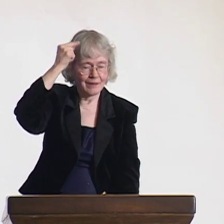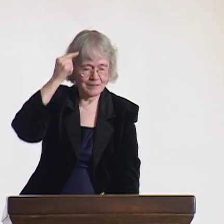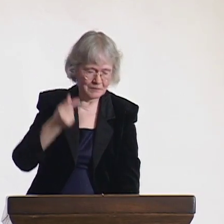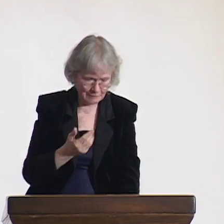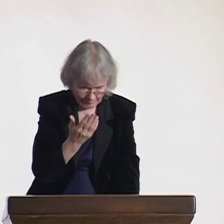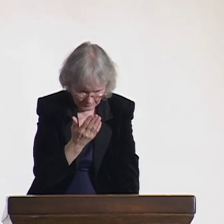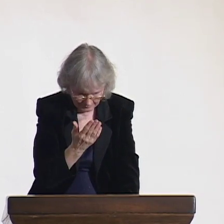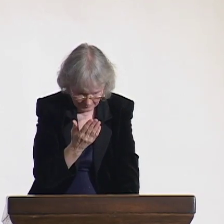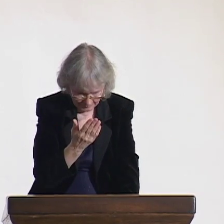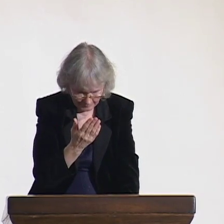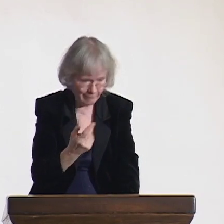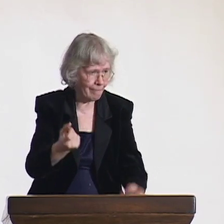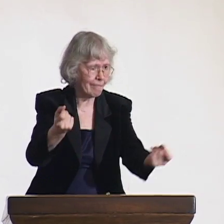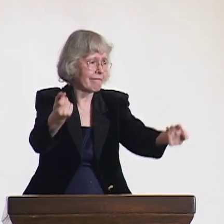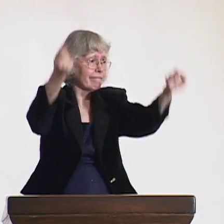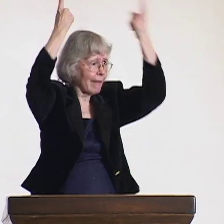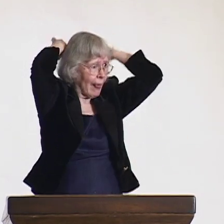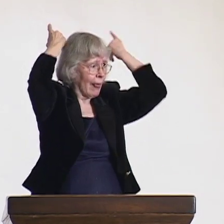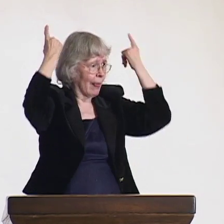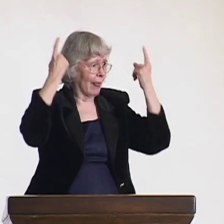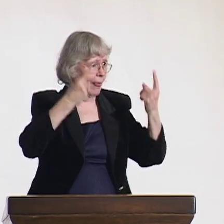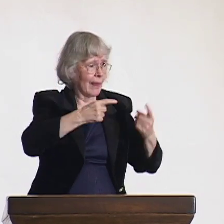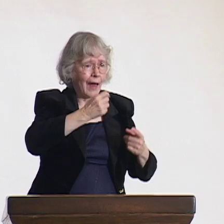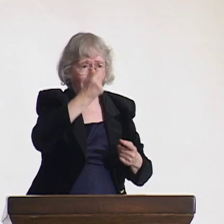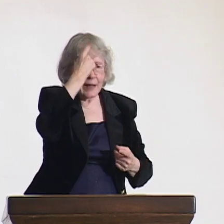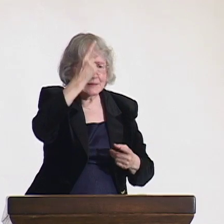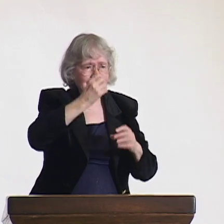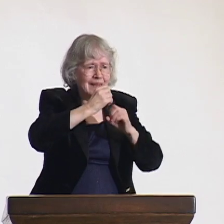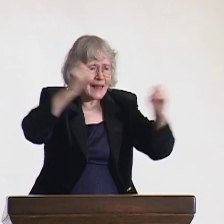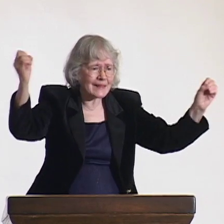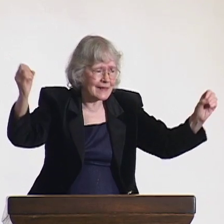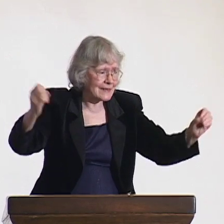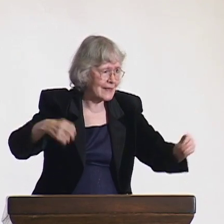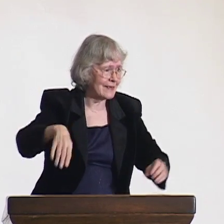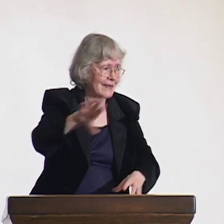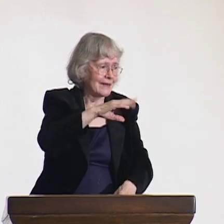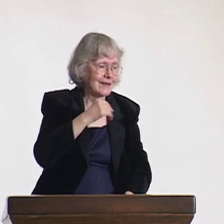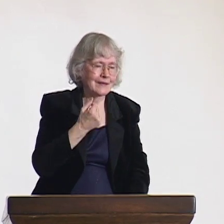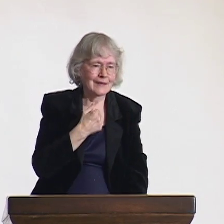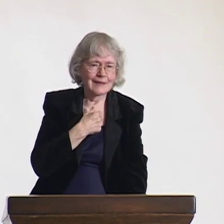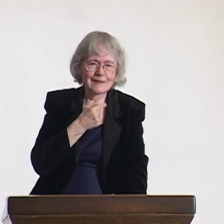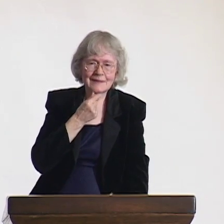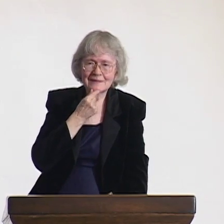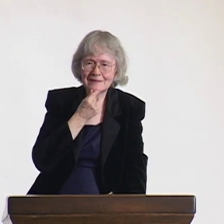Though the task was done, I thought the governments didn't really understand what we were trying to do.